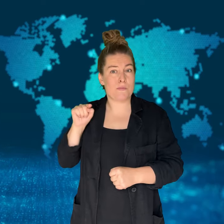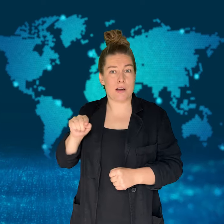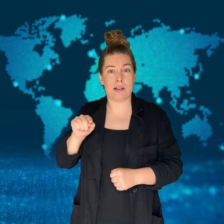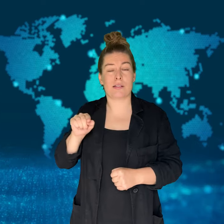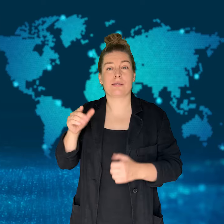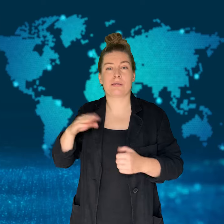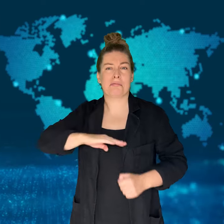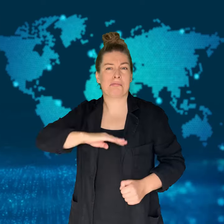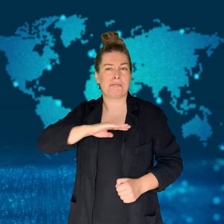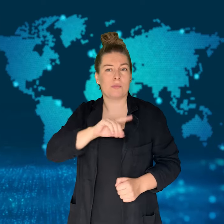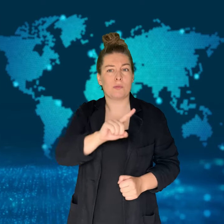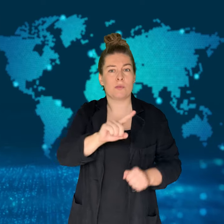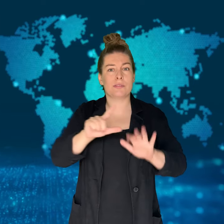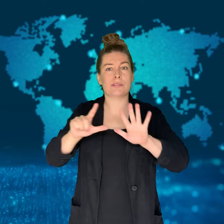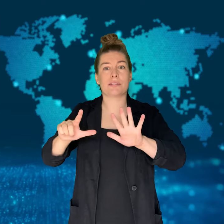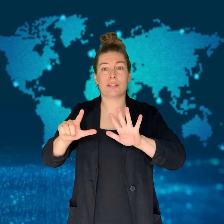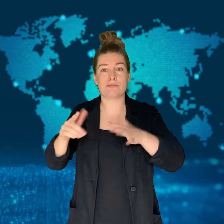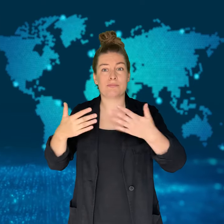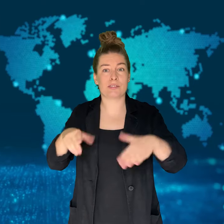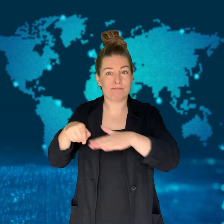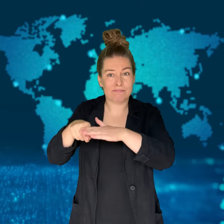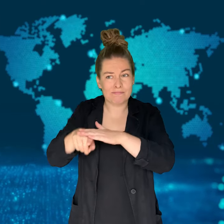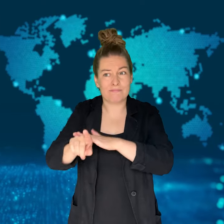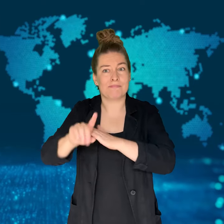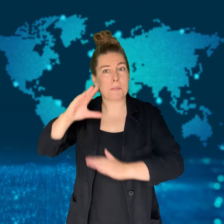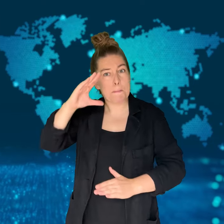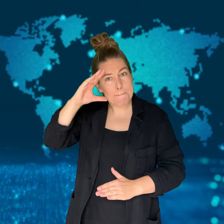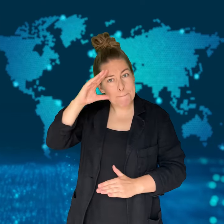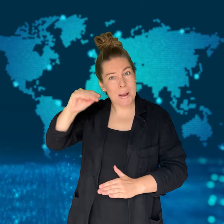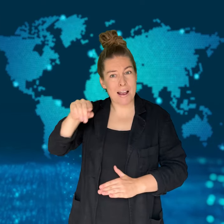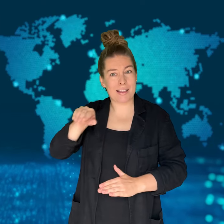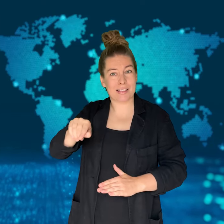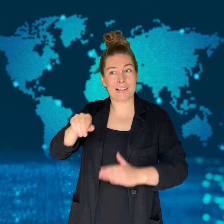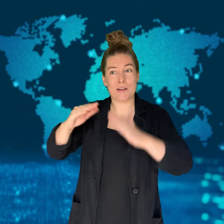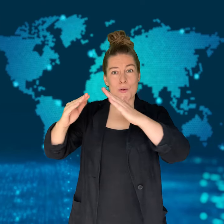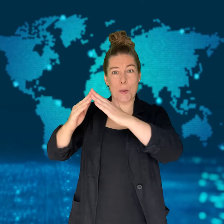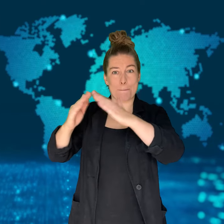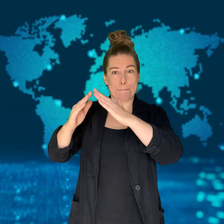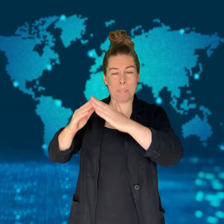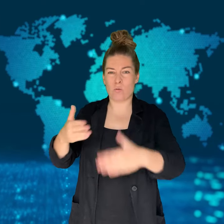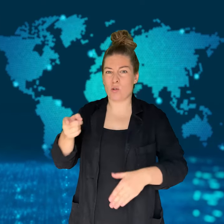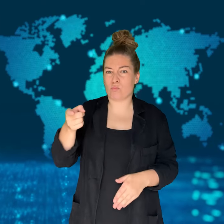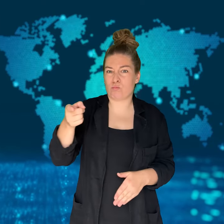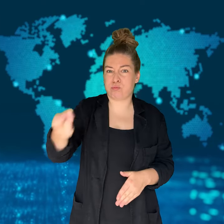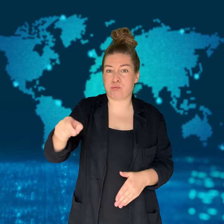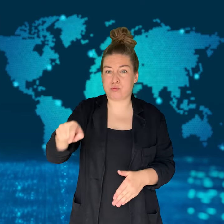Following the crime, she was charged with multiple counts,